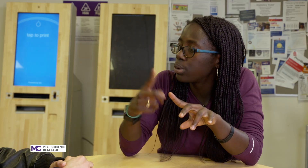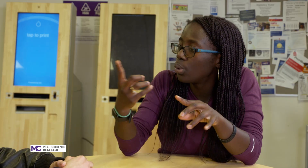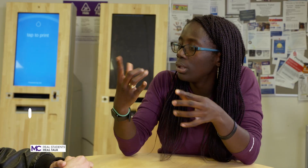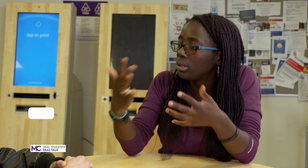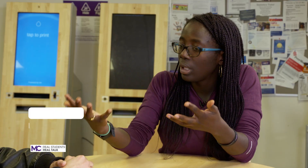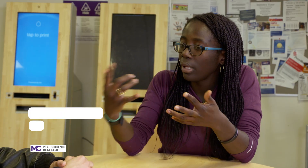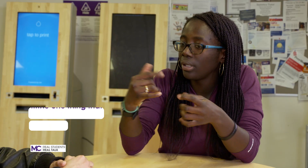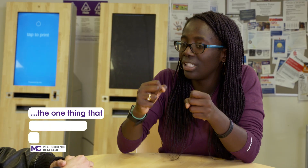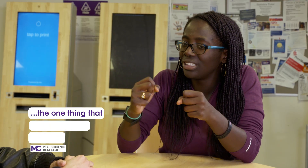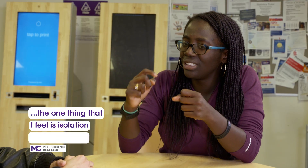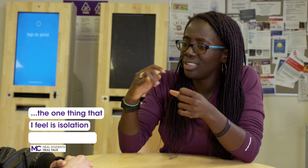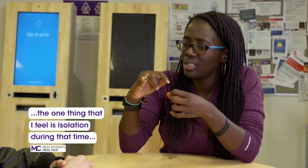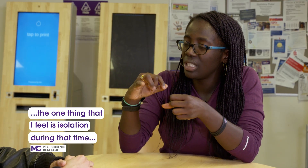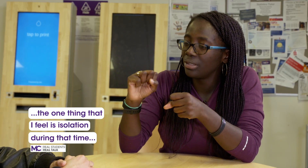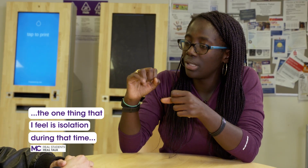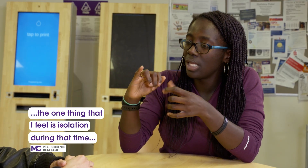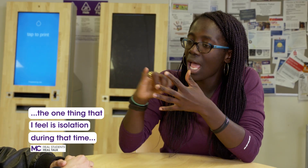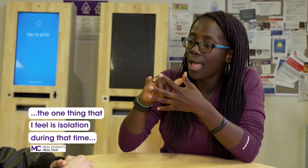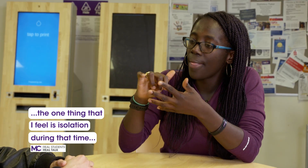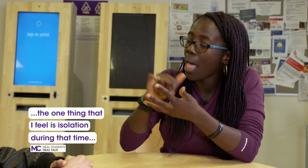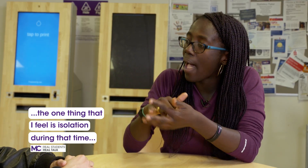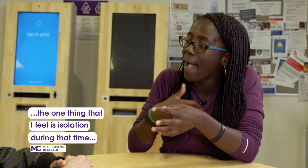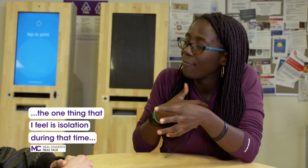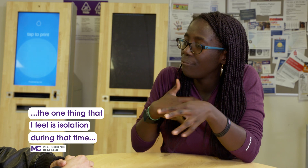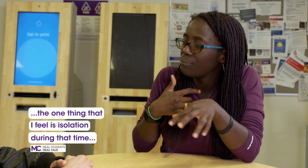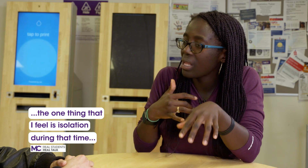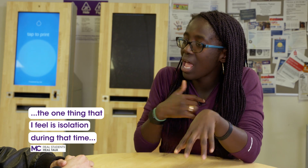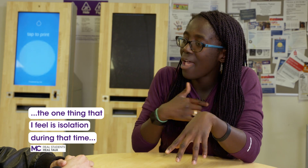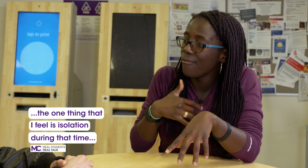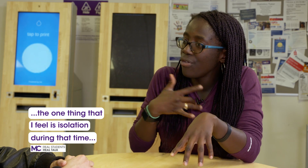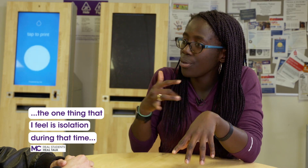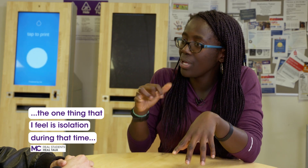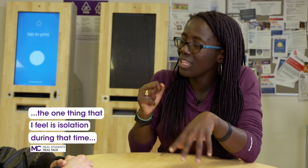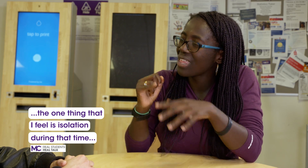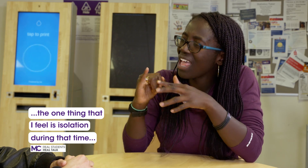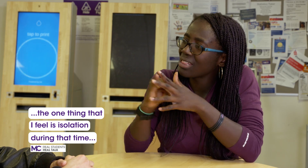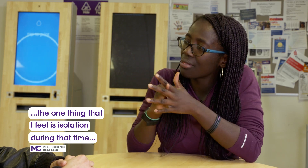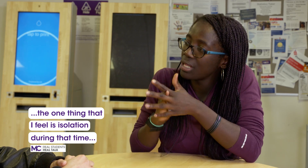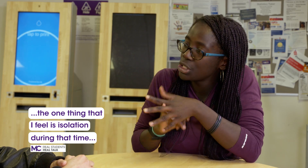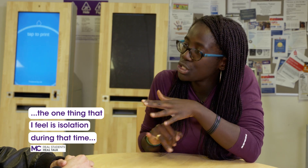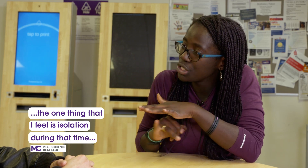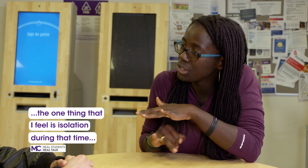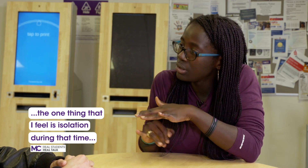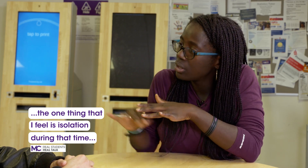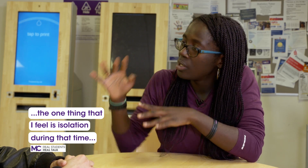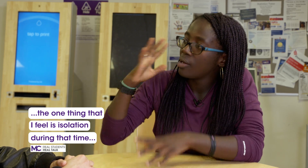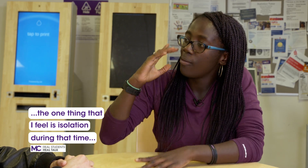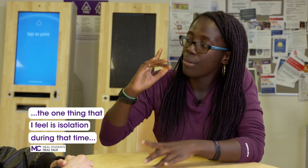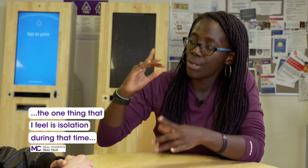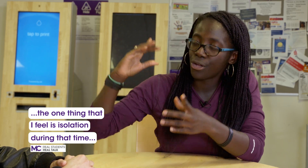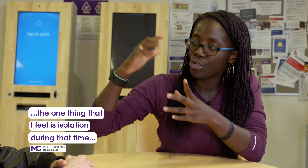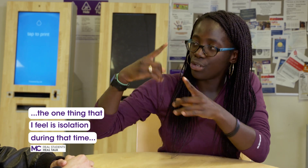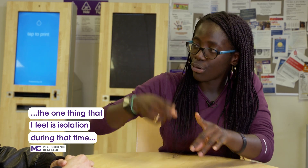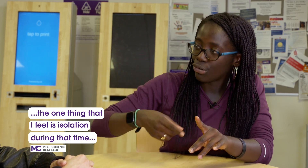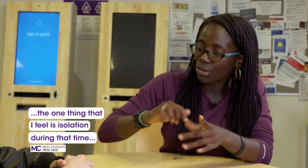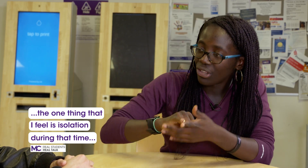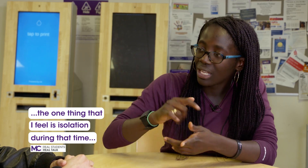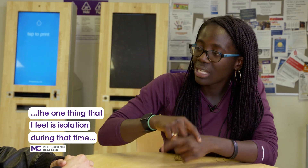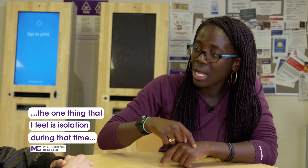one thing is that bad that I feel is isolation during that time